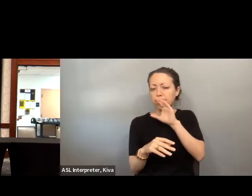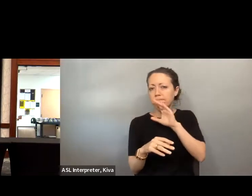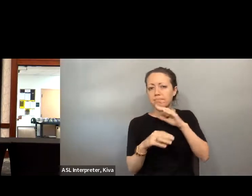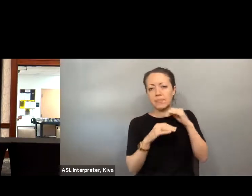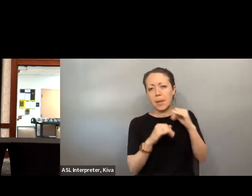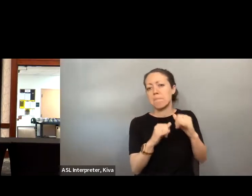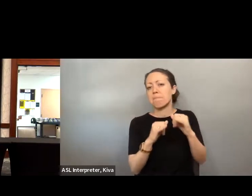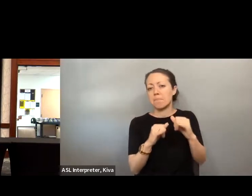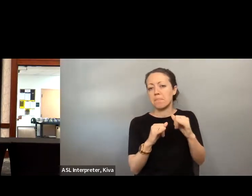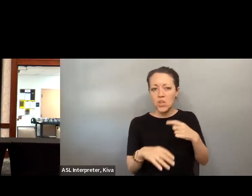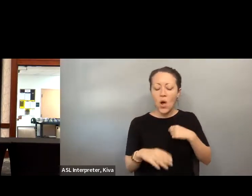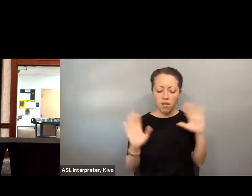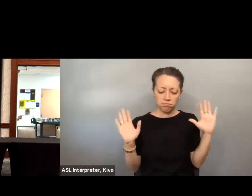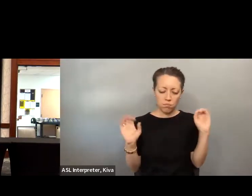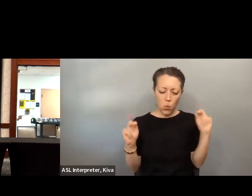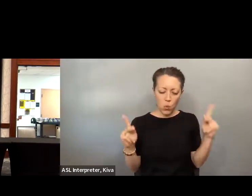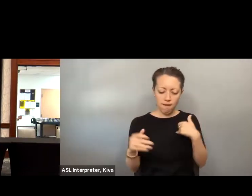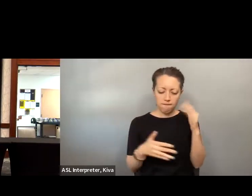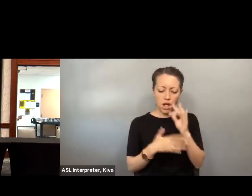top, many of us in this room have been faced with a similar